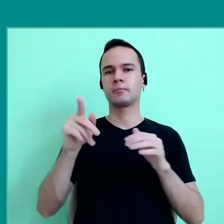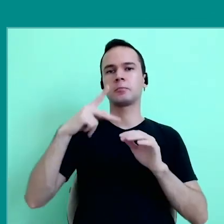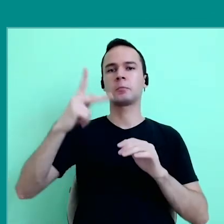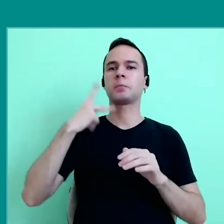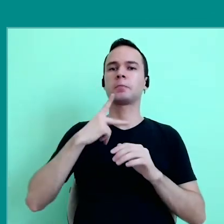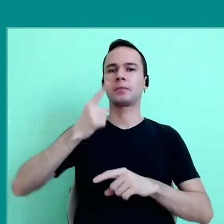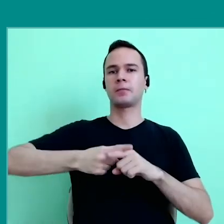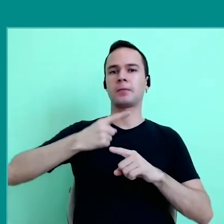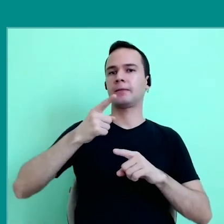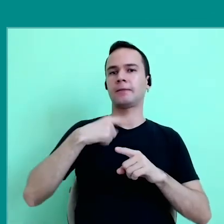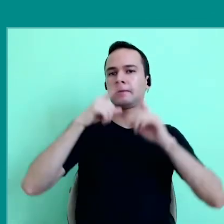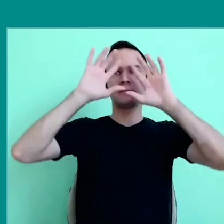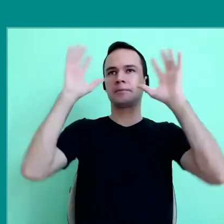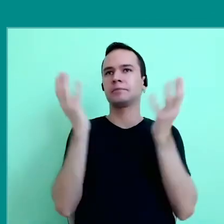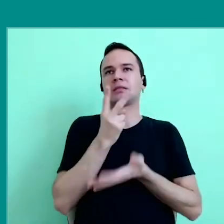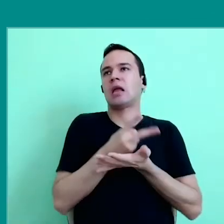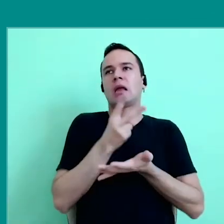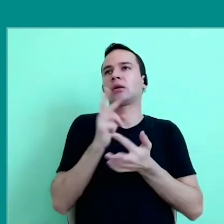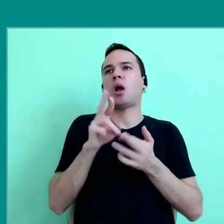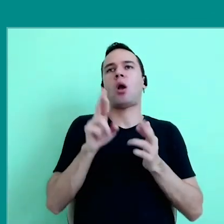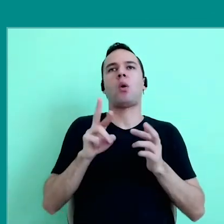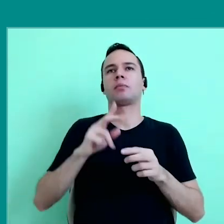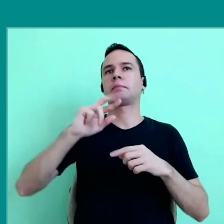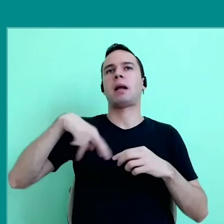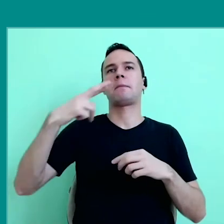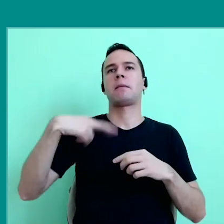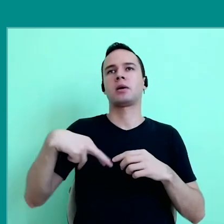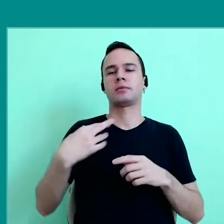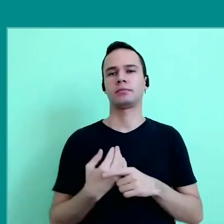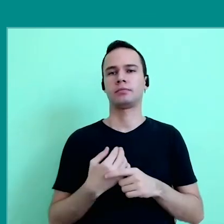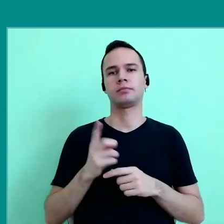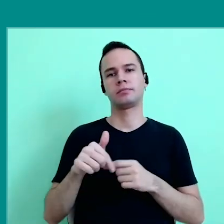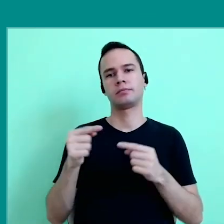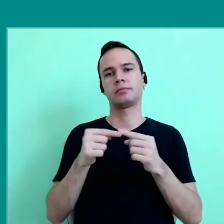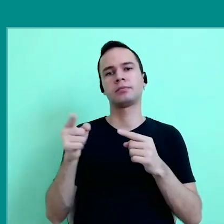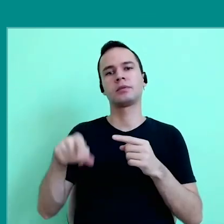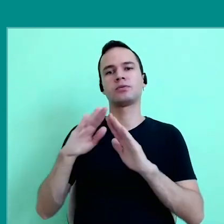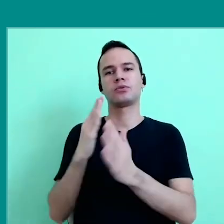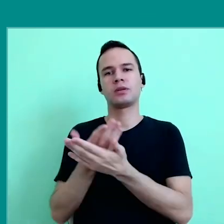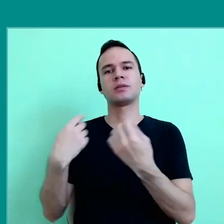because you are in your bubble of the same, more of the same, increasingly extreme. Well, these are the things that we should discuss at school,